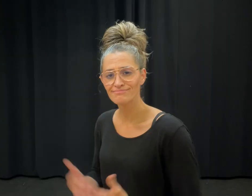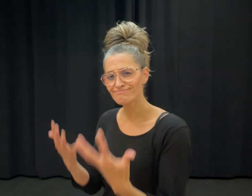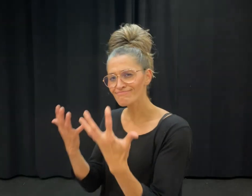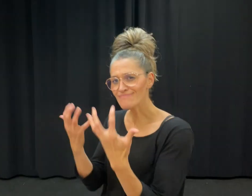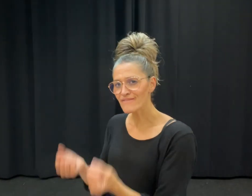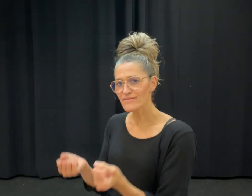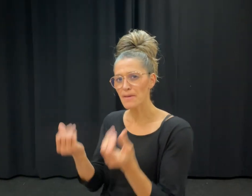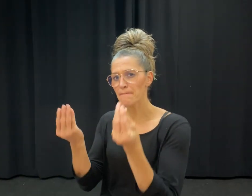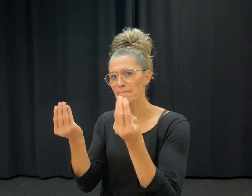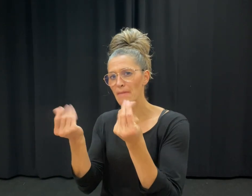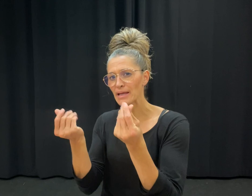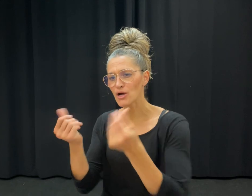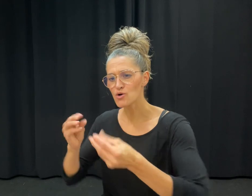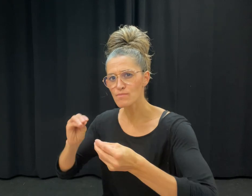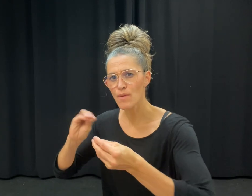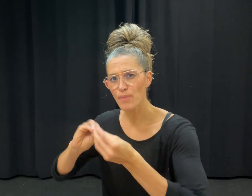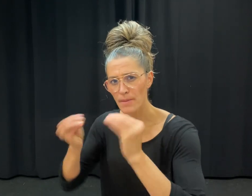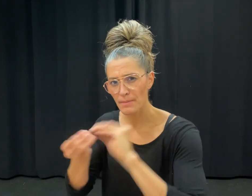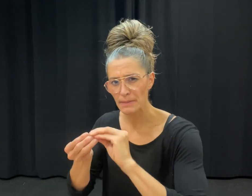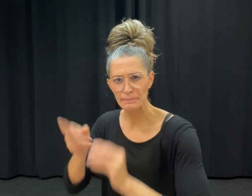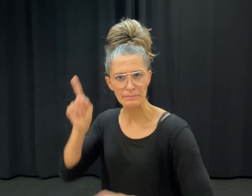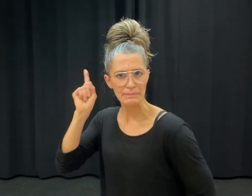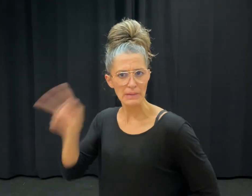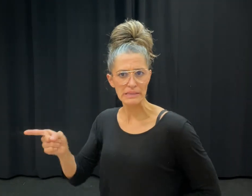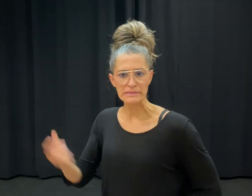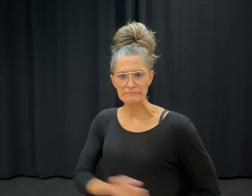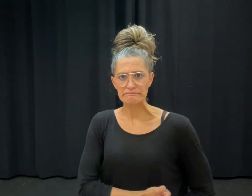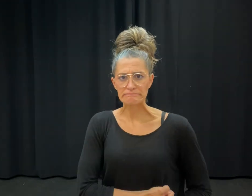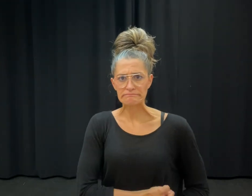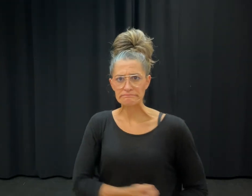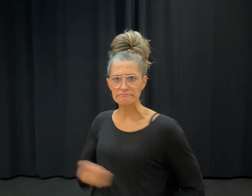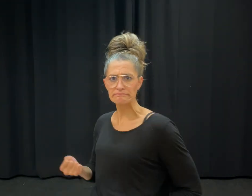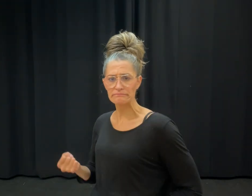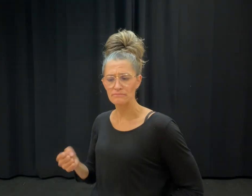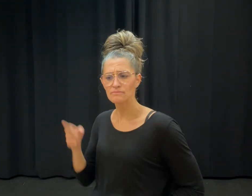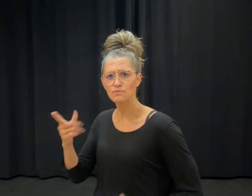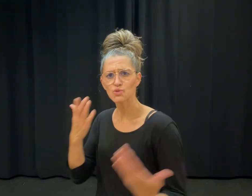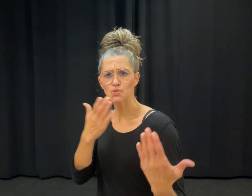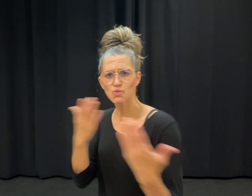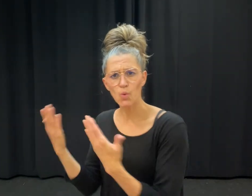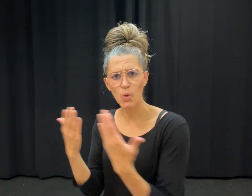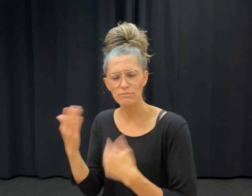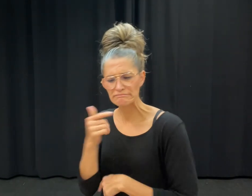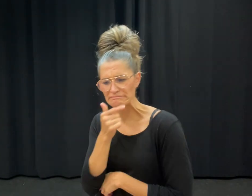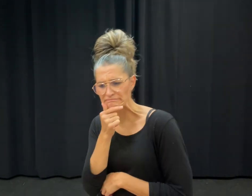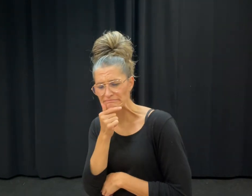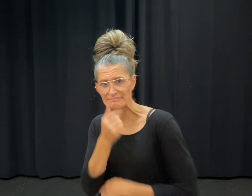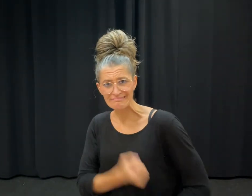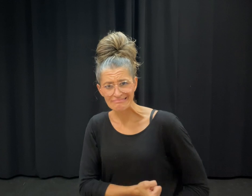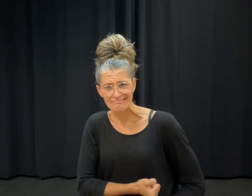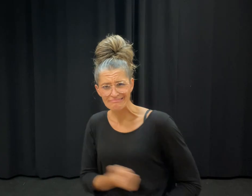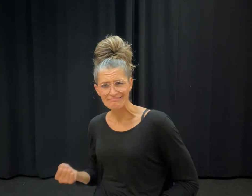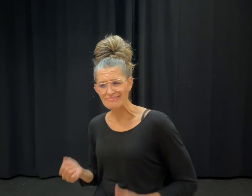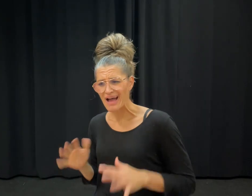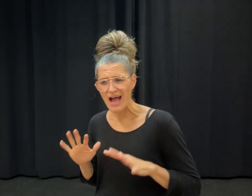Due to financial limitations, the school focuses